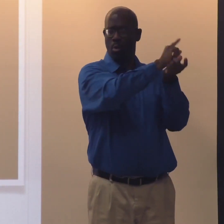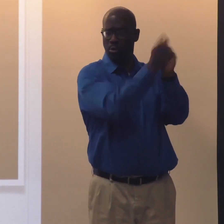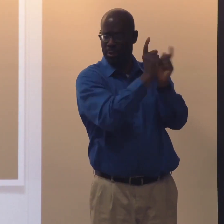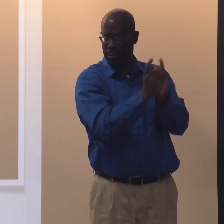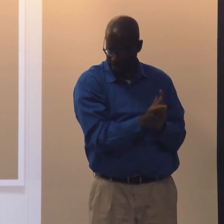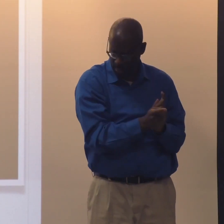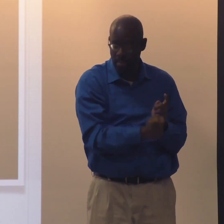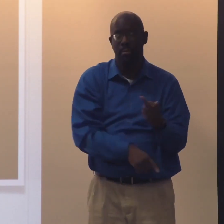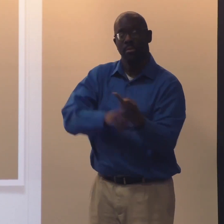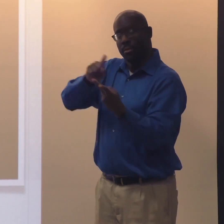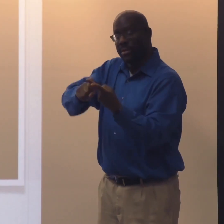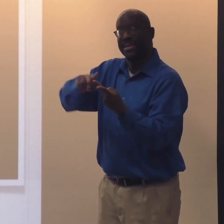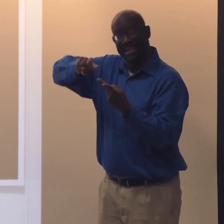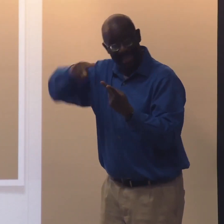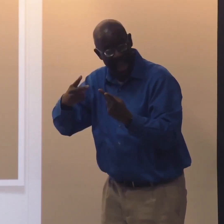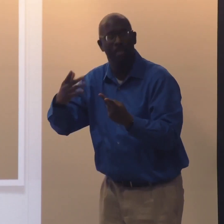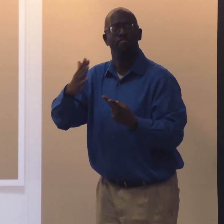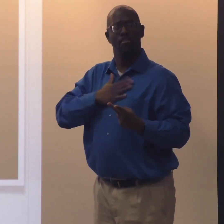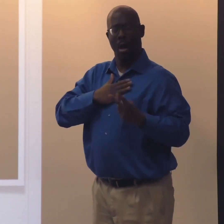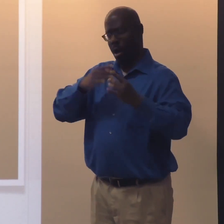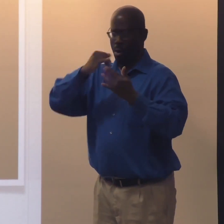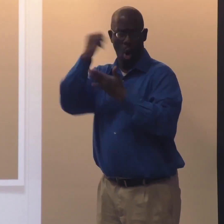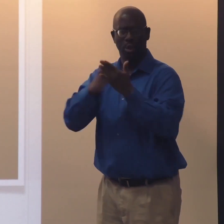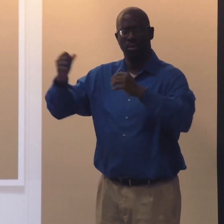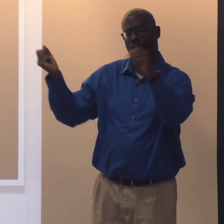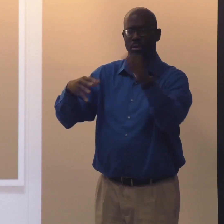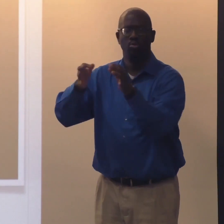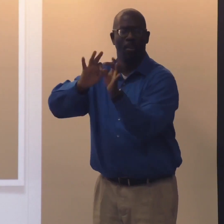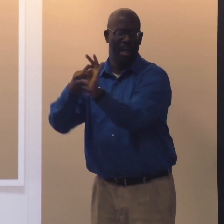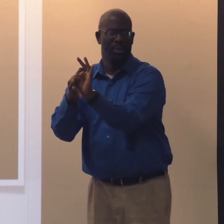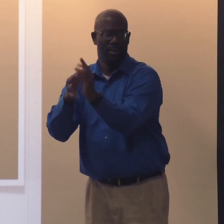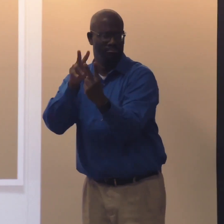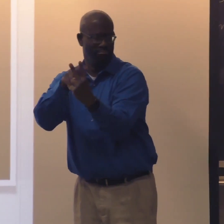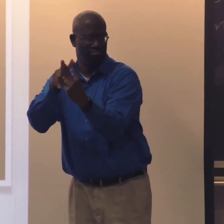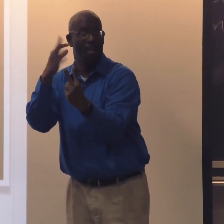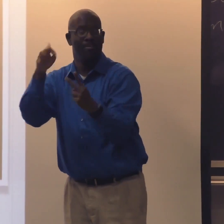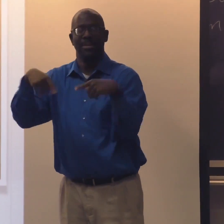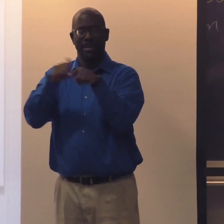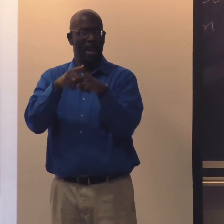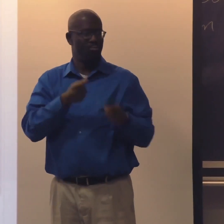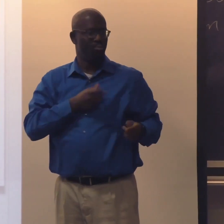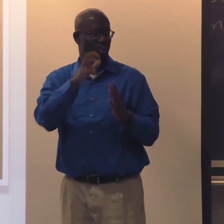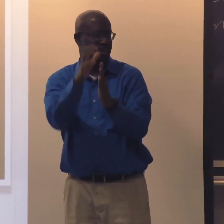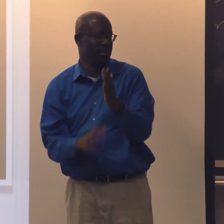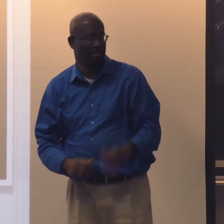First, I'll be following the regular translation. And then I'll be using some artistic license